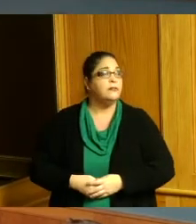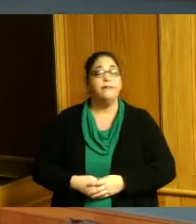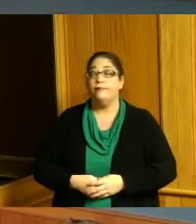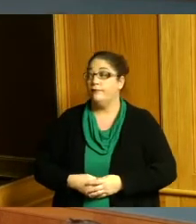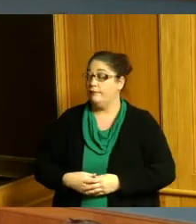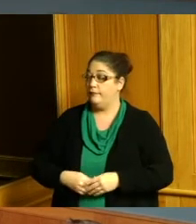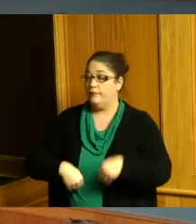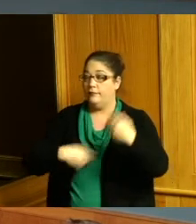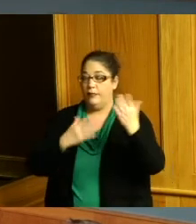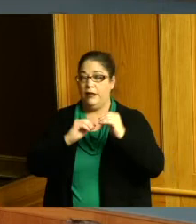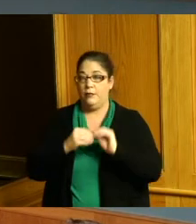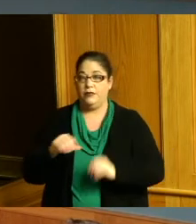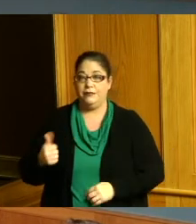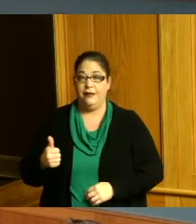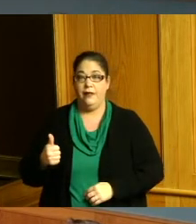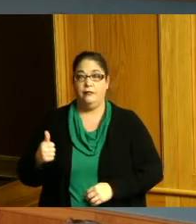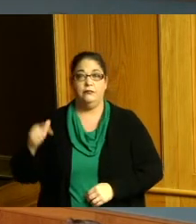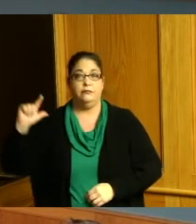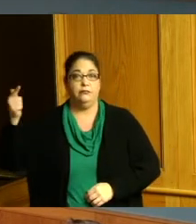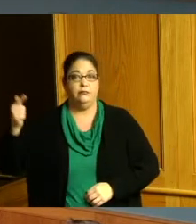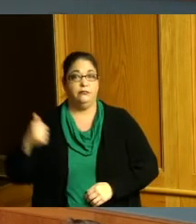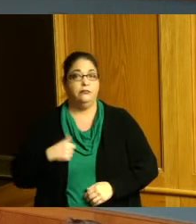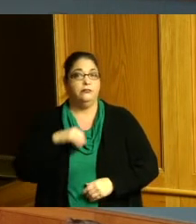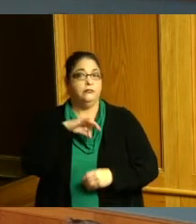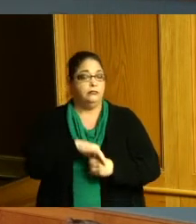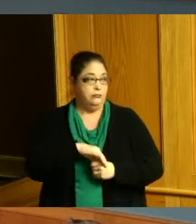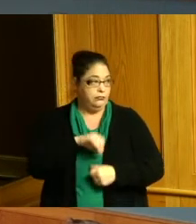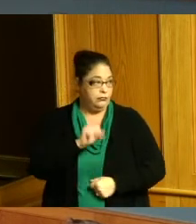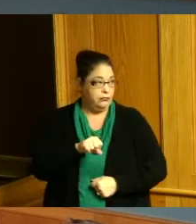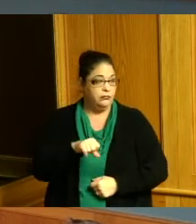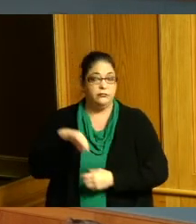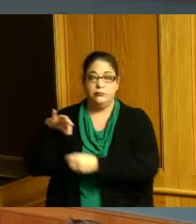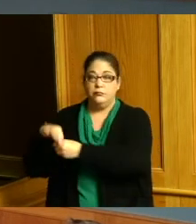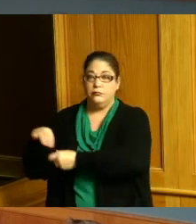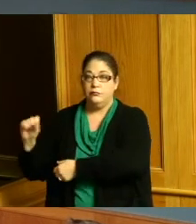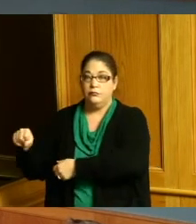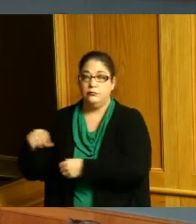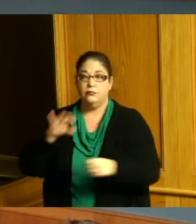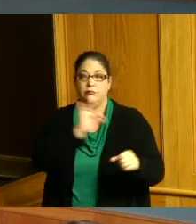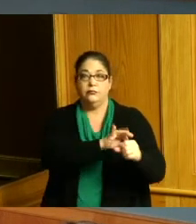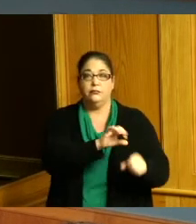item number 10 second Commissioner Summerow Dumas yes Commissioner Reece yes Commissioner Driehaus